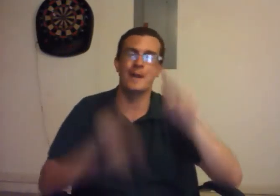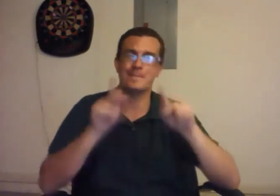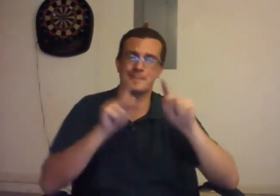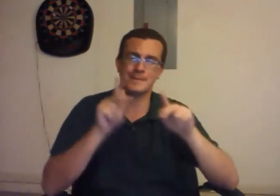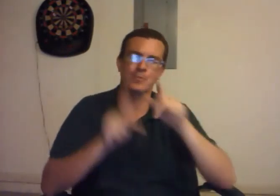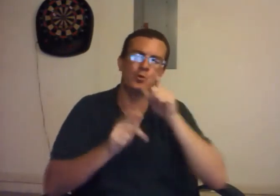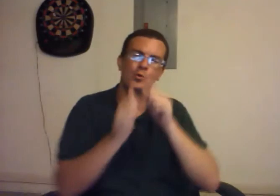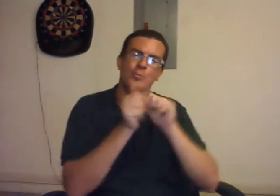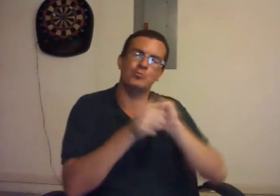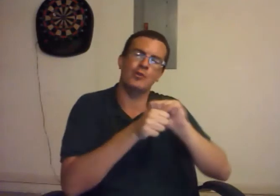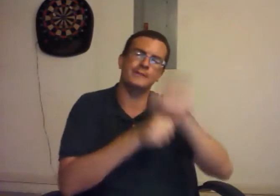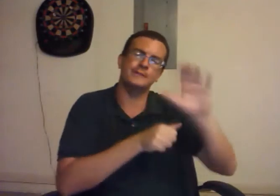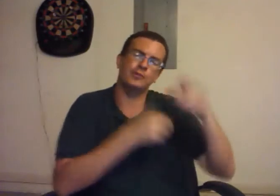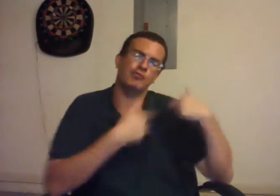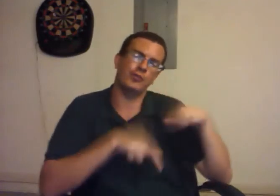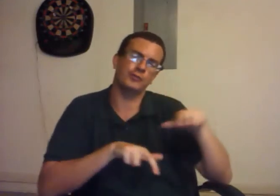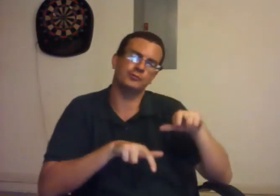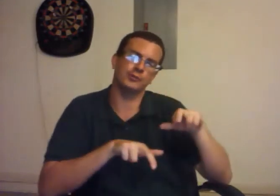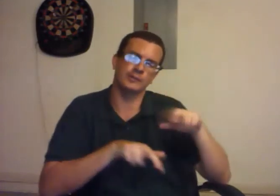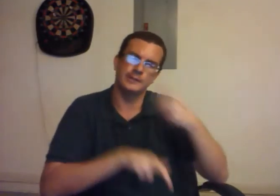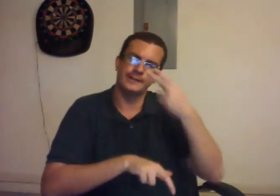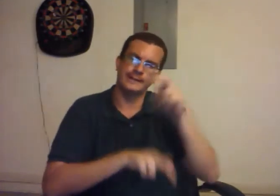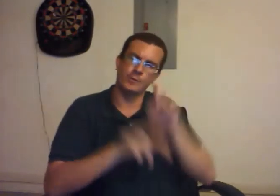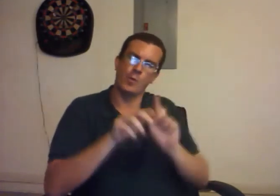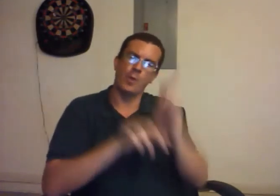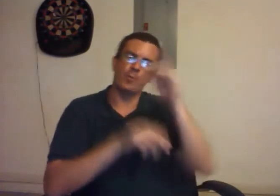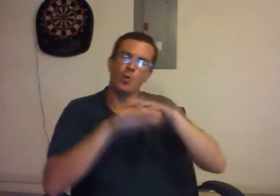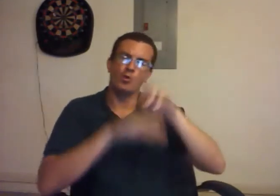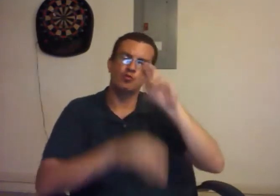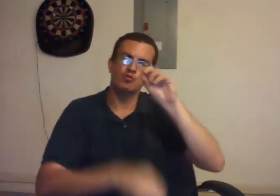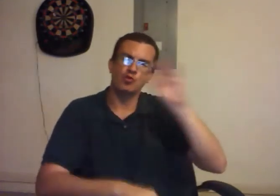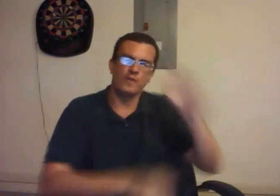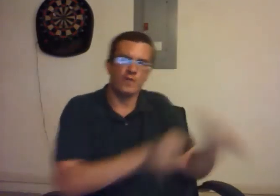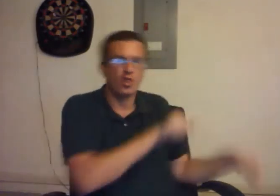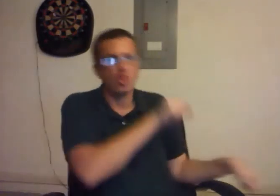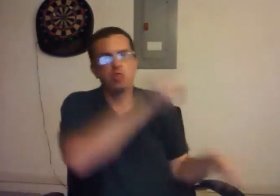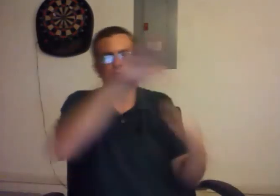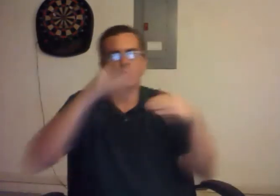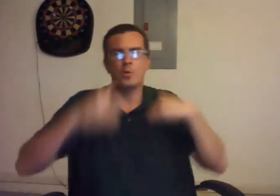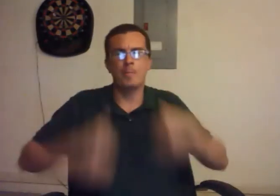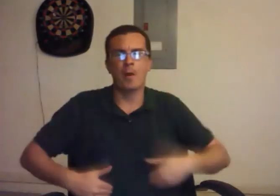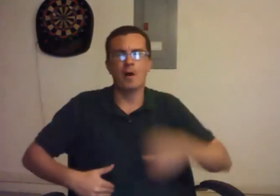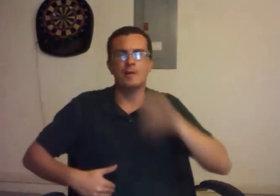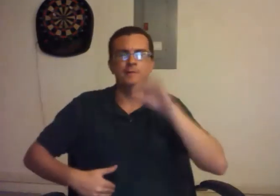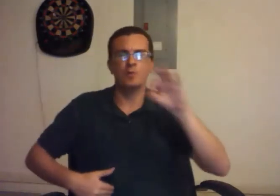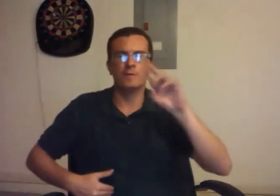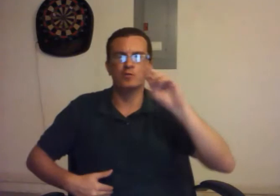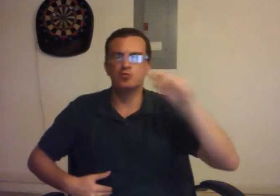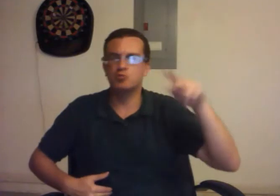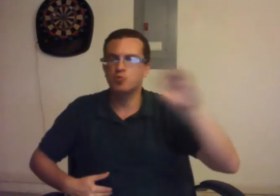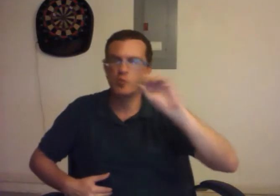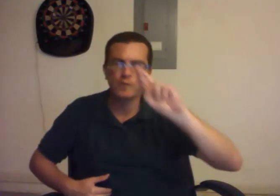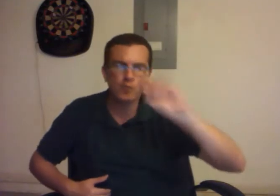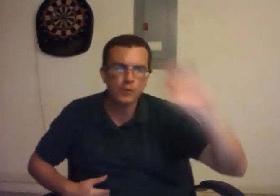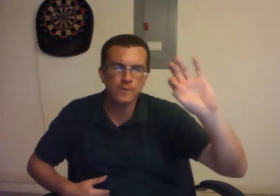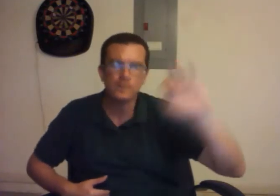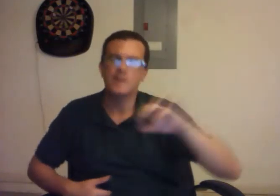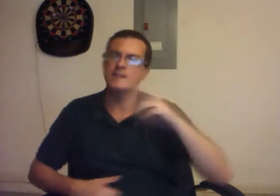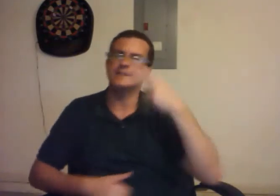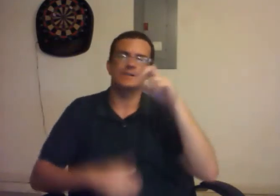People who were simply practicing their religion. He would have people (cops) enter houses and throw people off roofs.